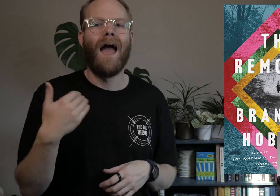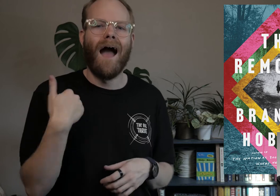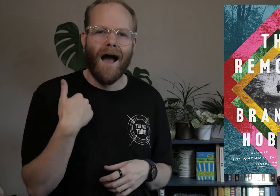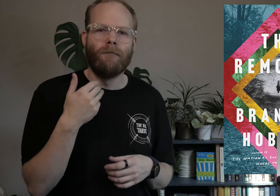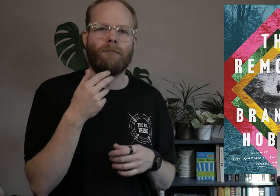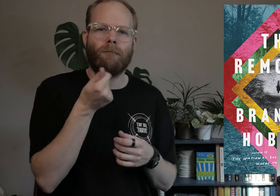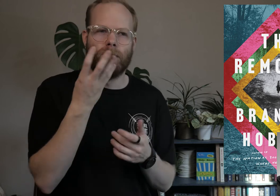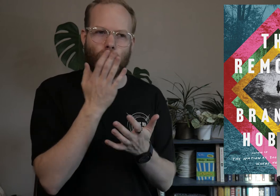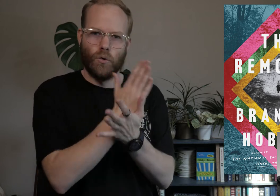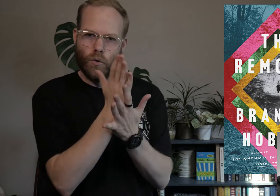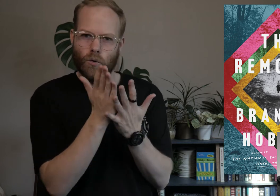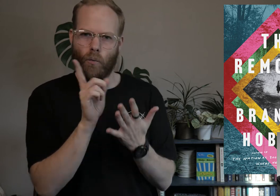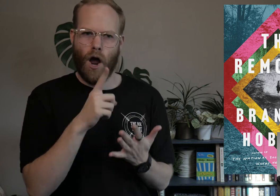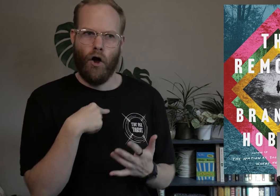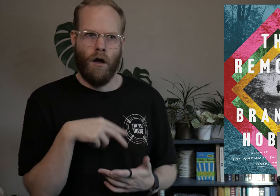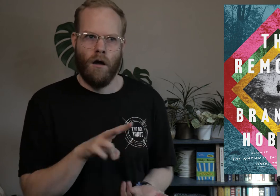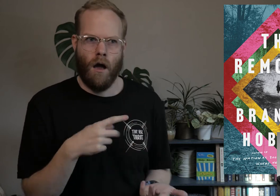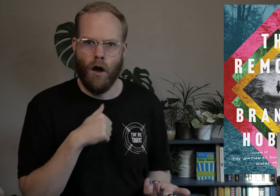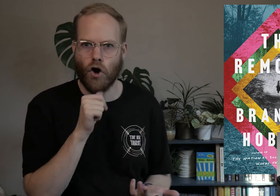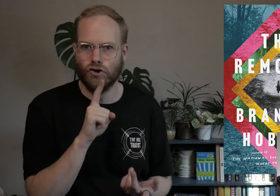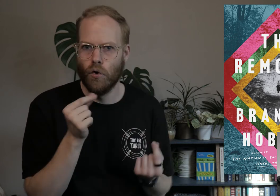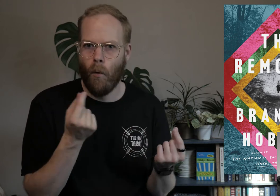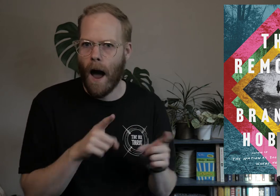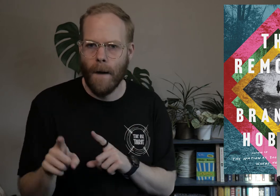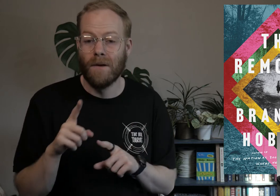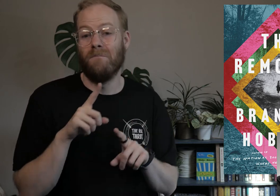There are a few periods where I wasn’t sure what exactly was happening,